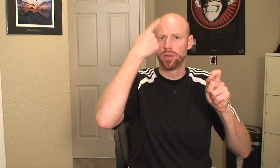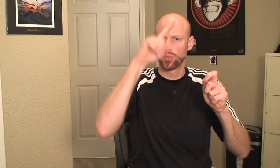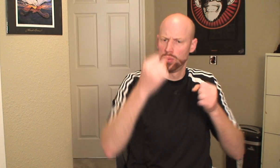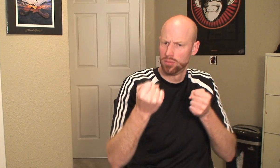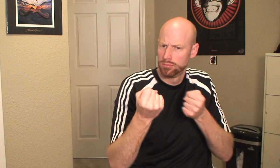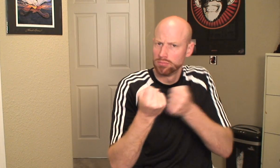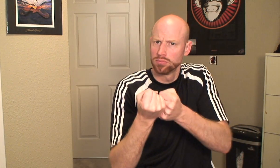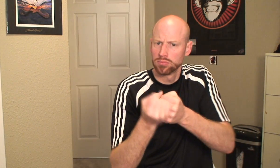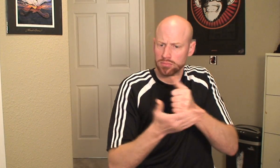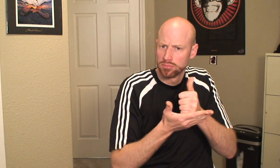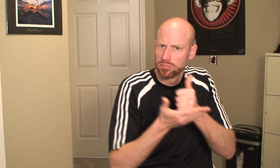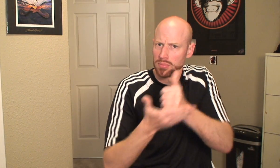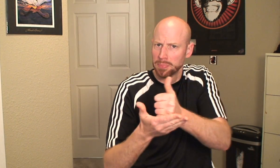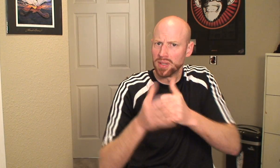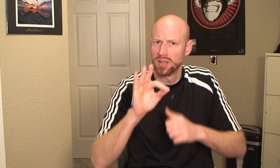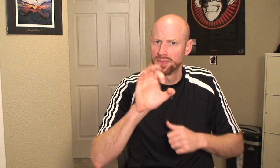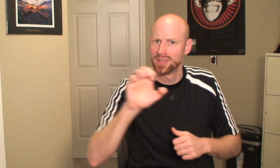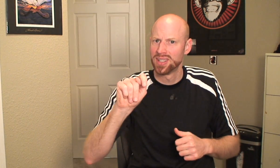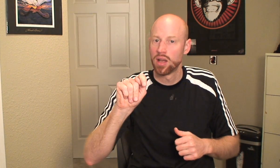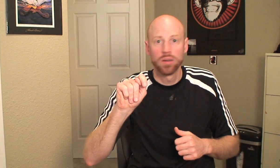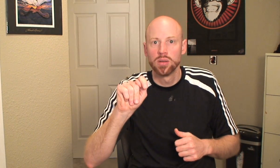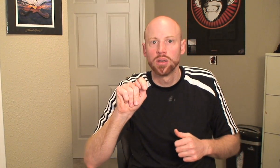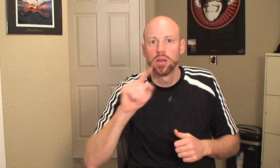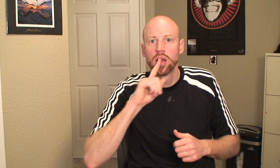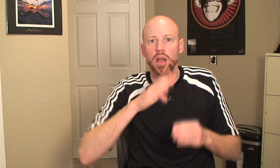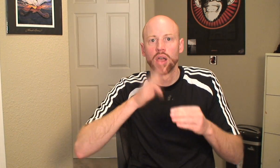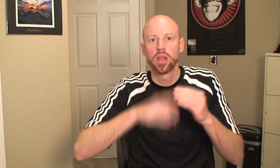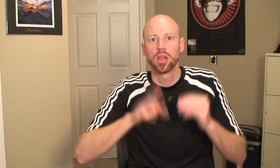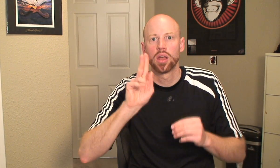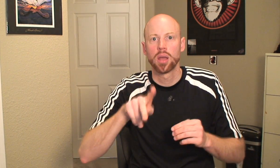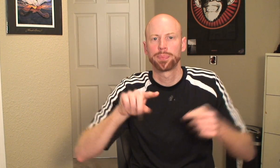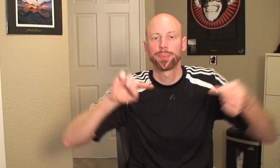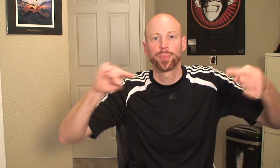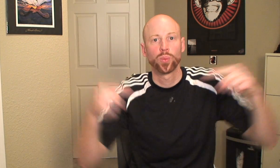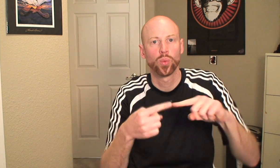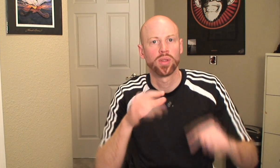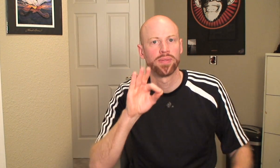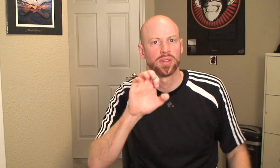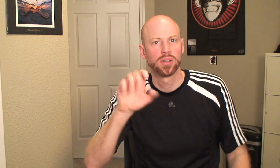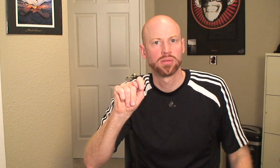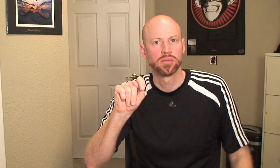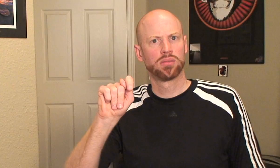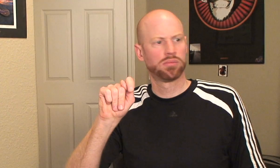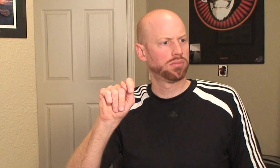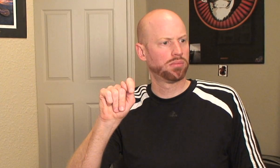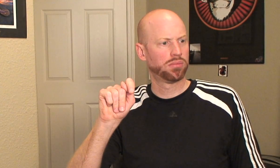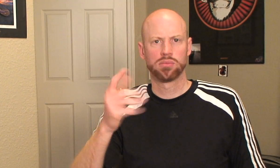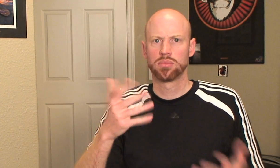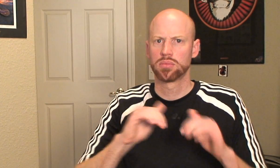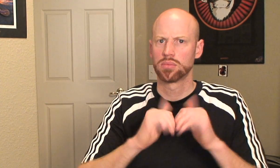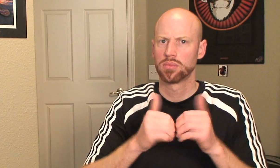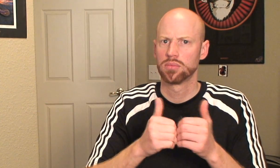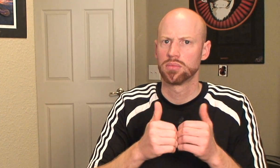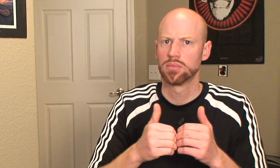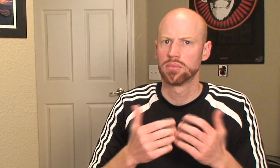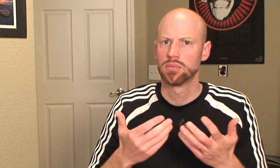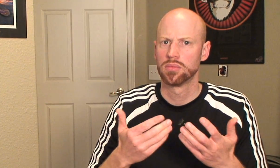intended to address foot conditions actually end up exacerbating them! In what ways?